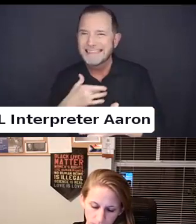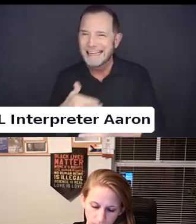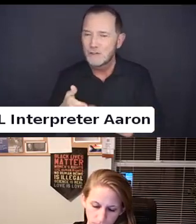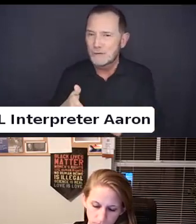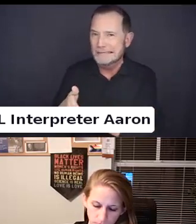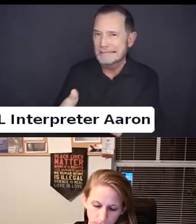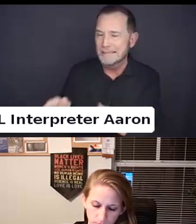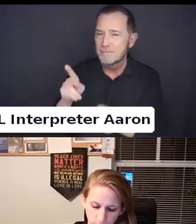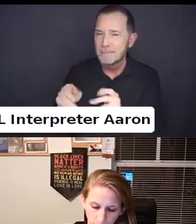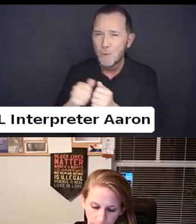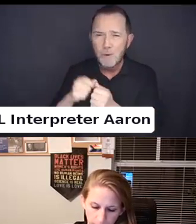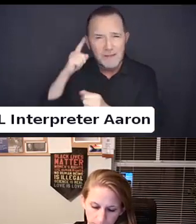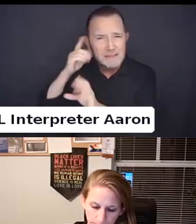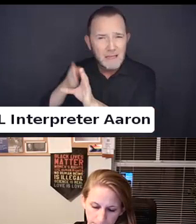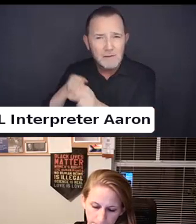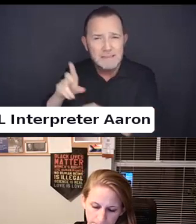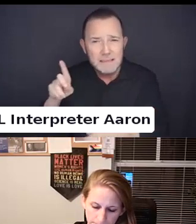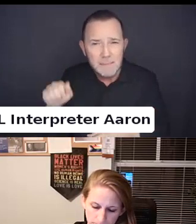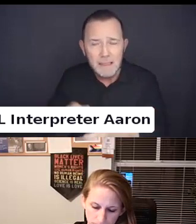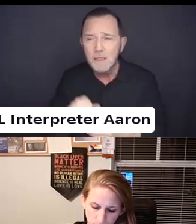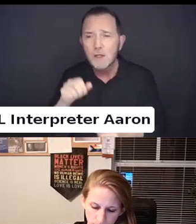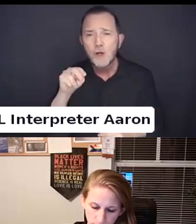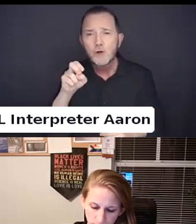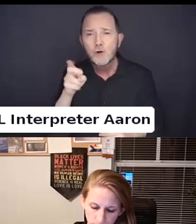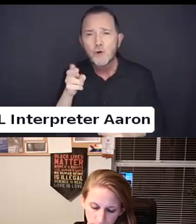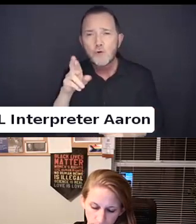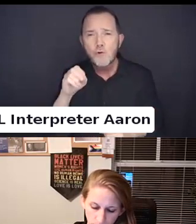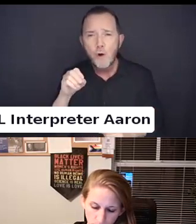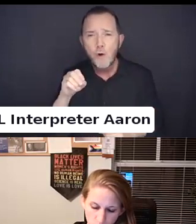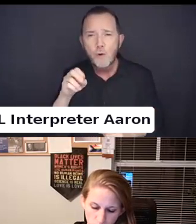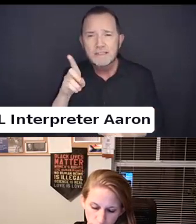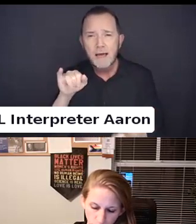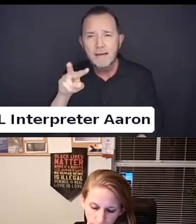A lot of these other things. You know. Again some of the acquired disabilities.